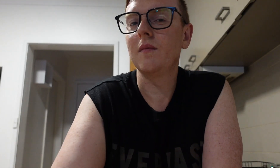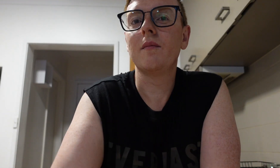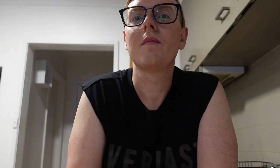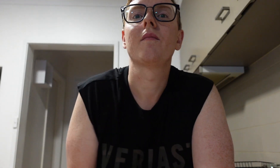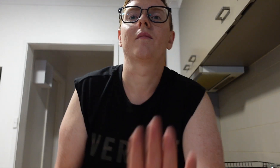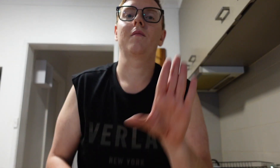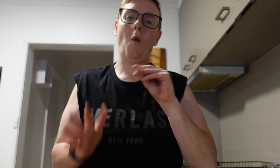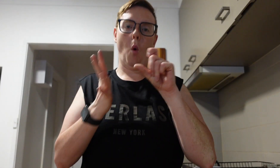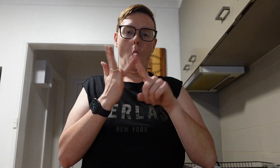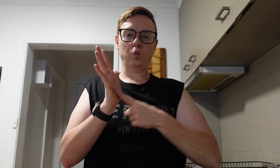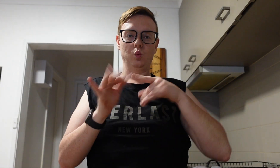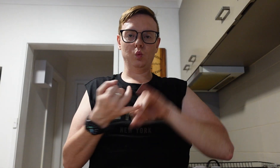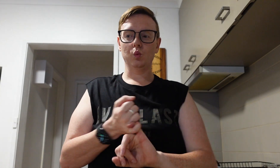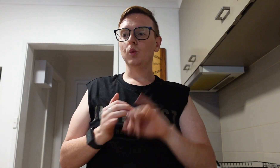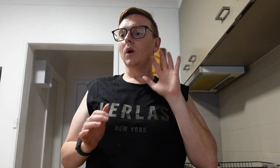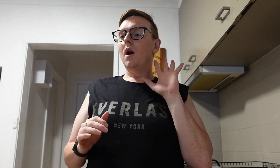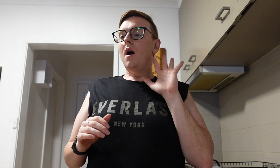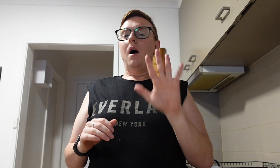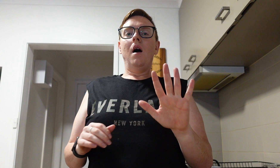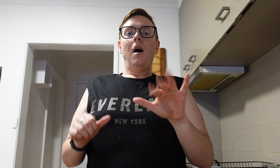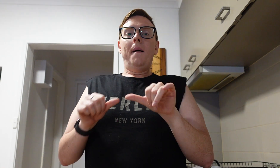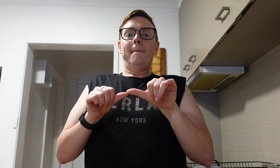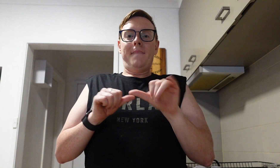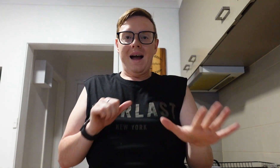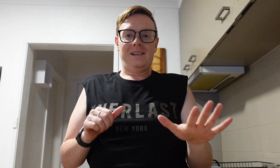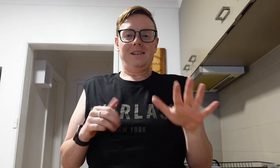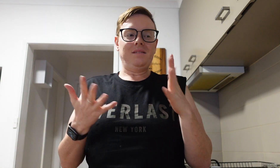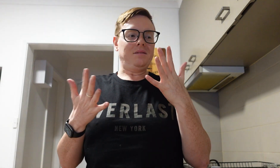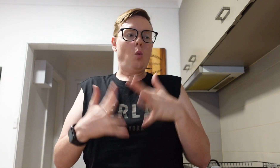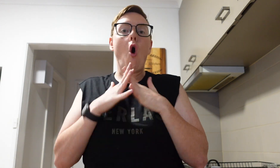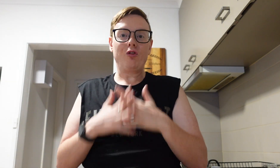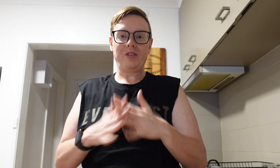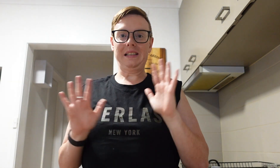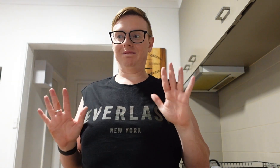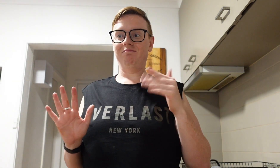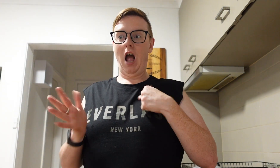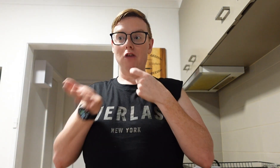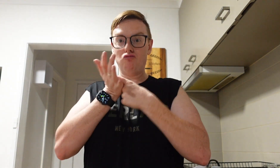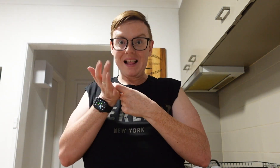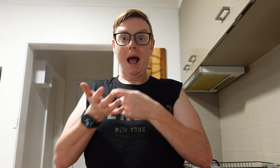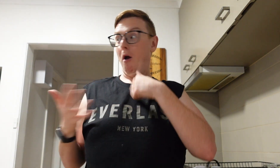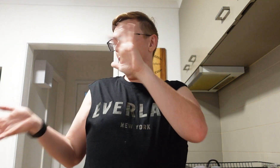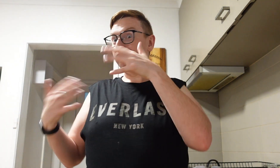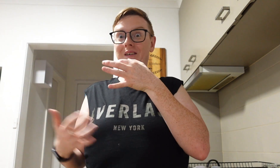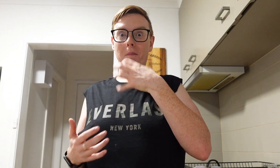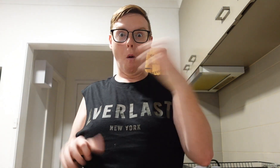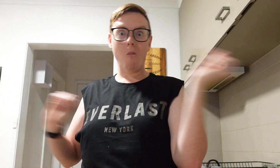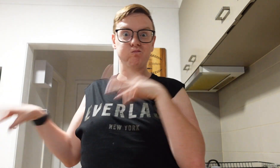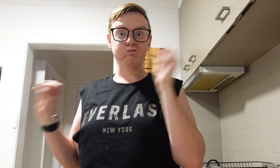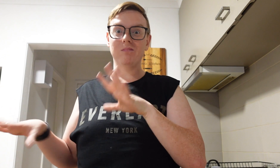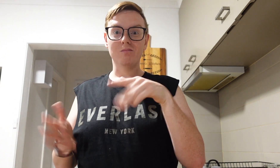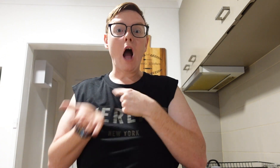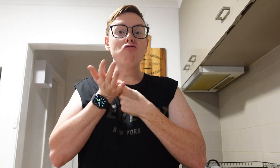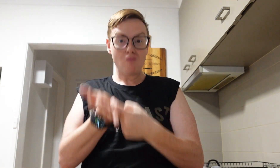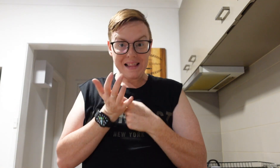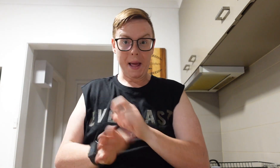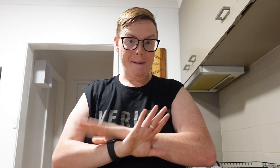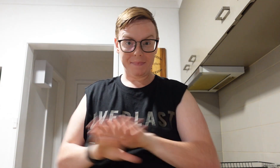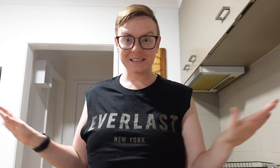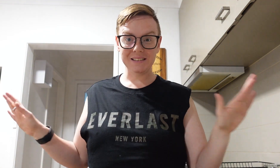I bought it from Coles. I have stock few of the almond milk. I recommended it.